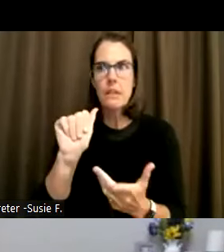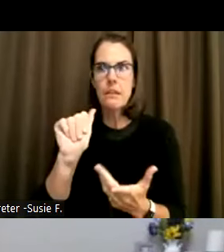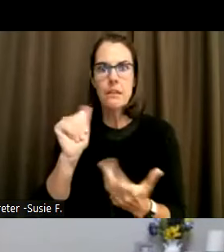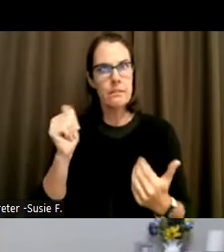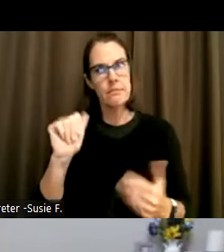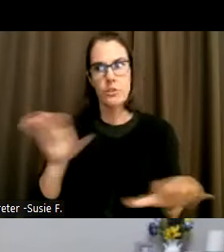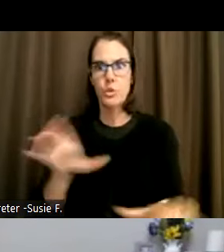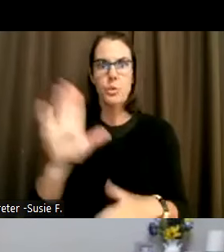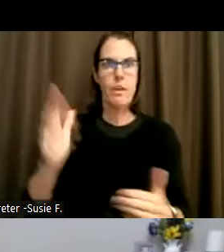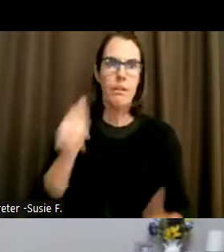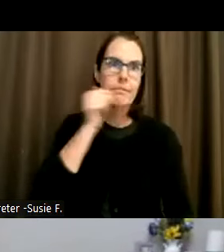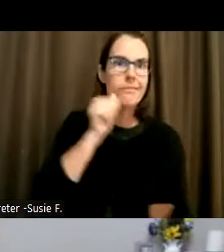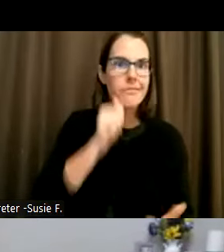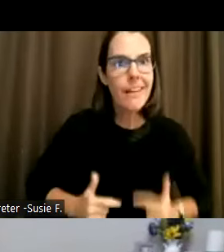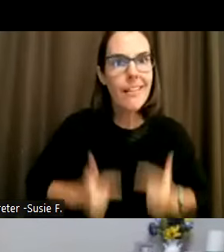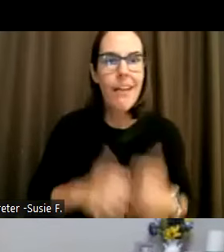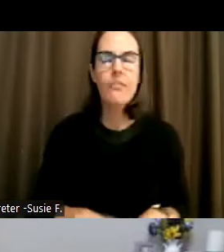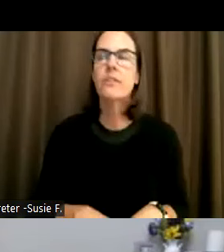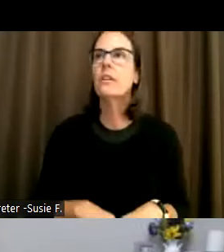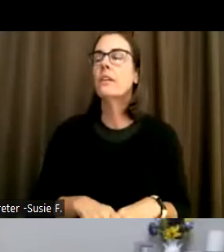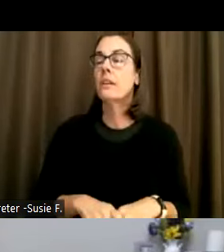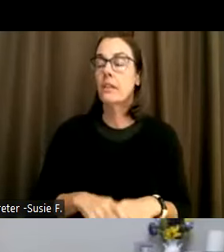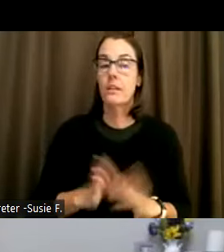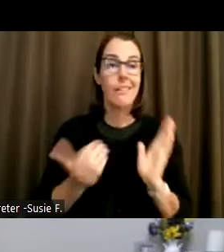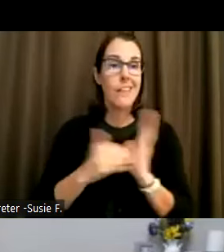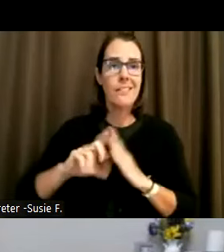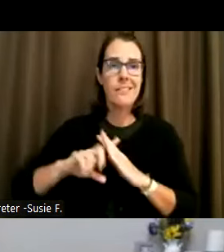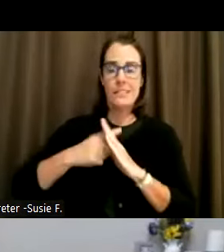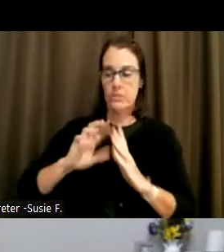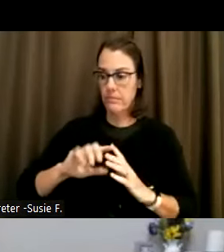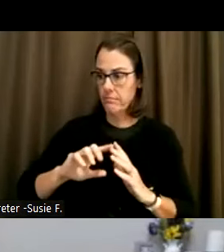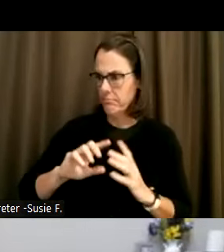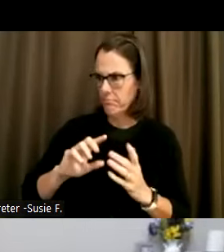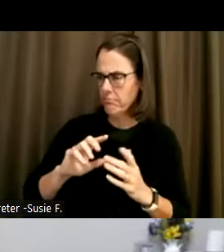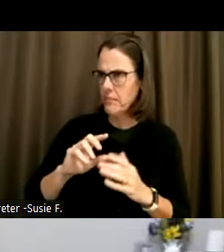It was initially put forth by the National Council on Disability in 1986.